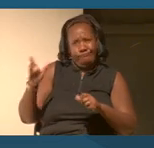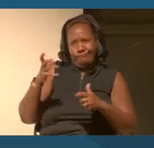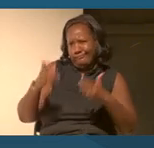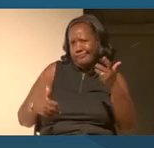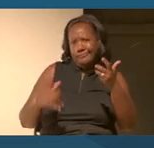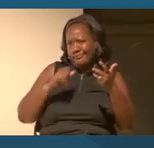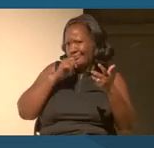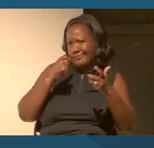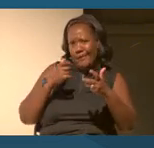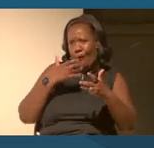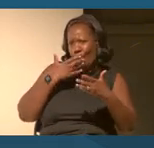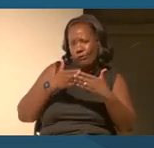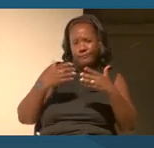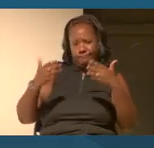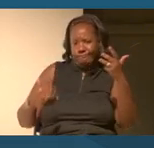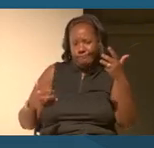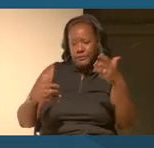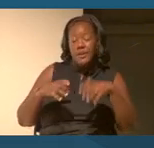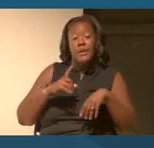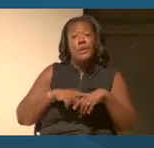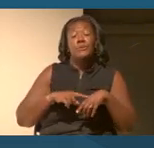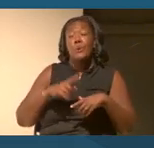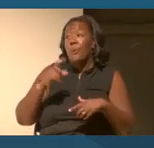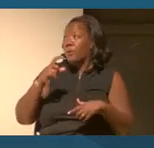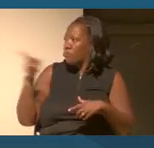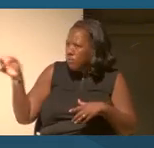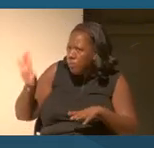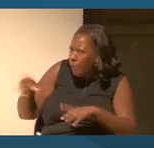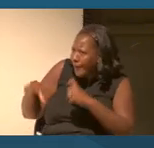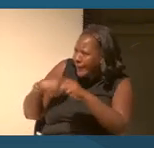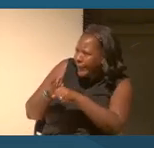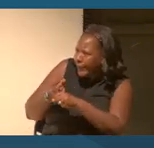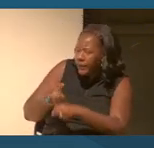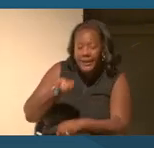So a very wise jurist wrote... When was that?